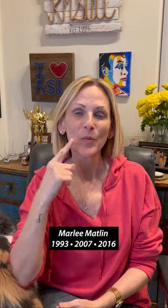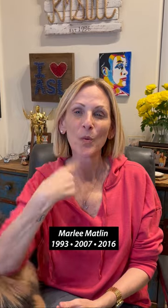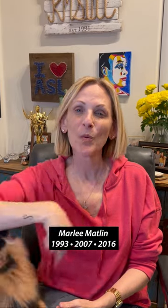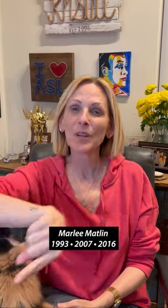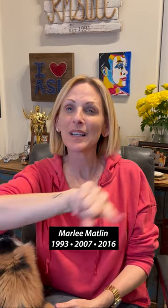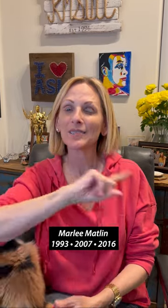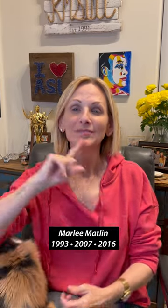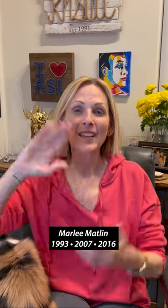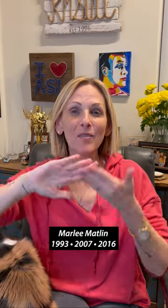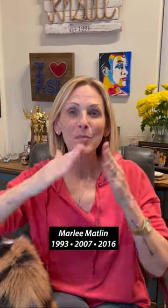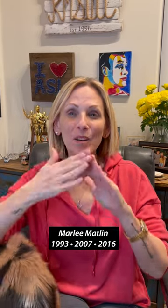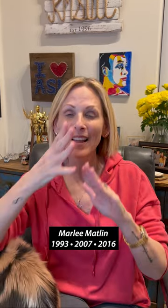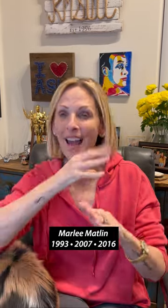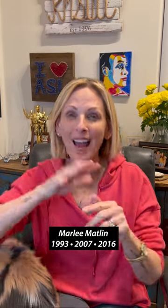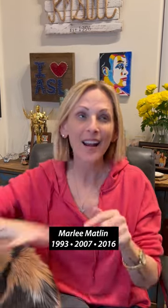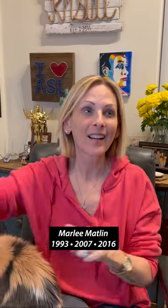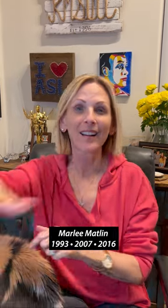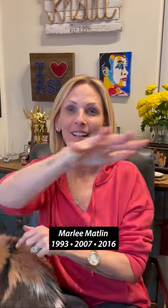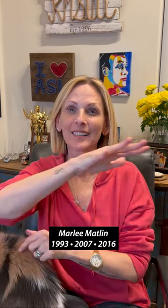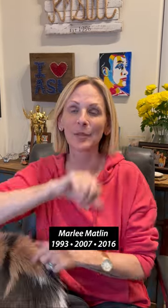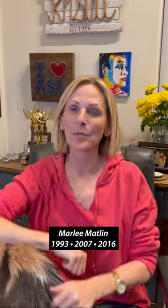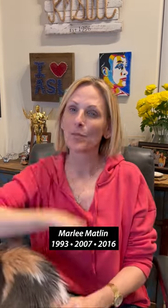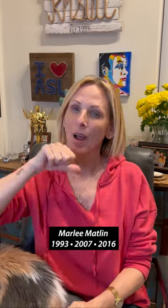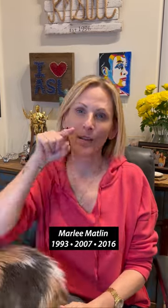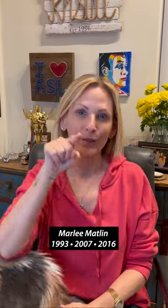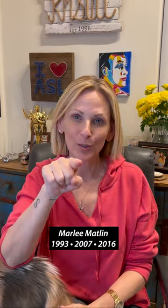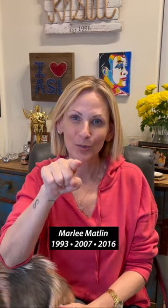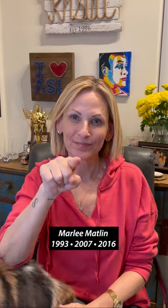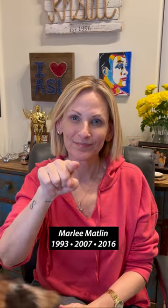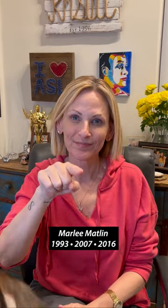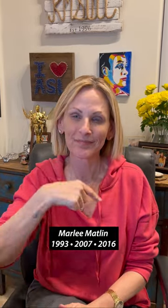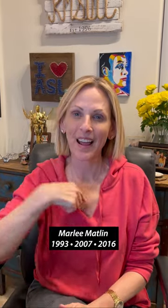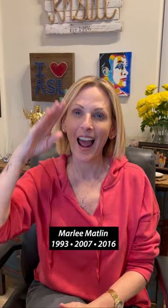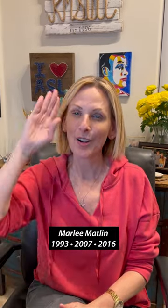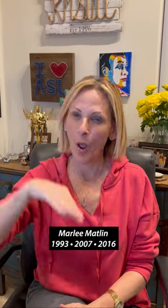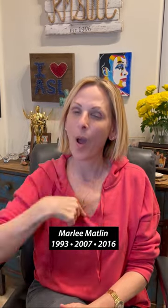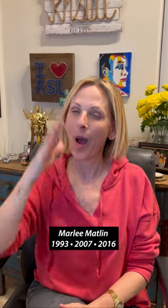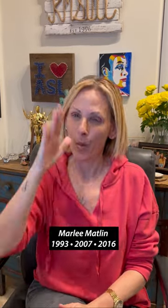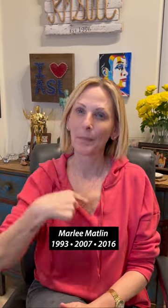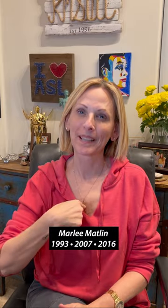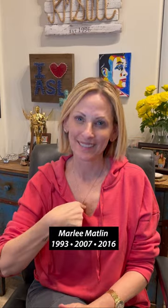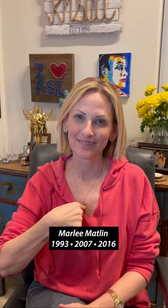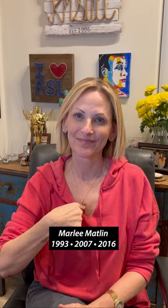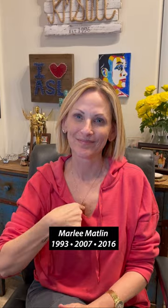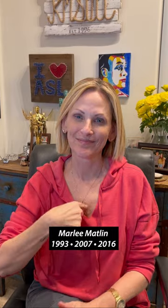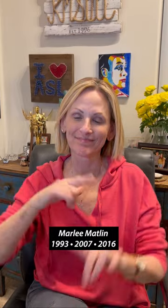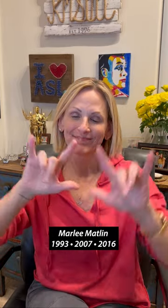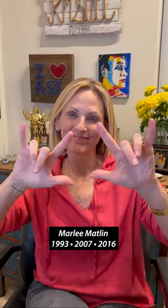We, the Deaf community and beyond, are proud of you -- I know I am! ILY.